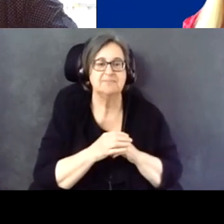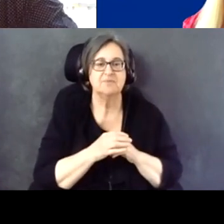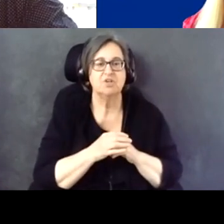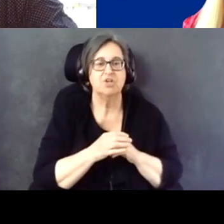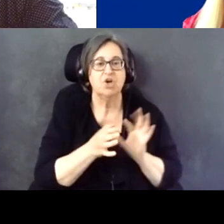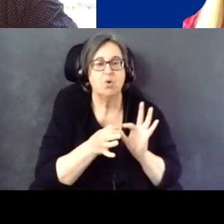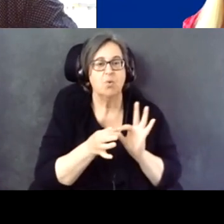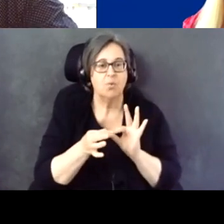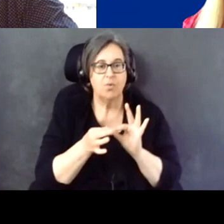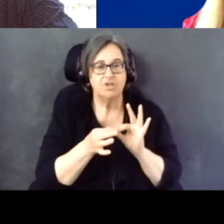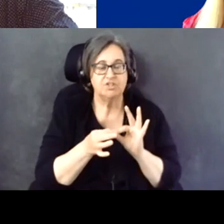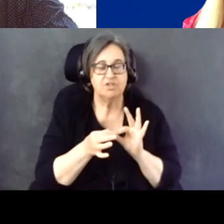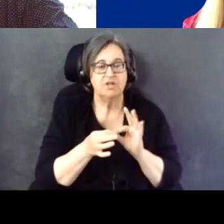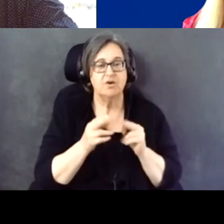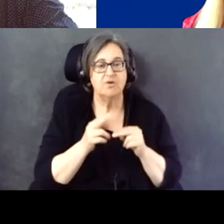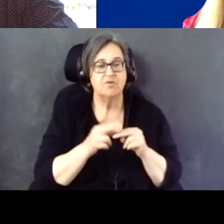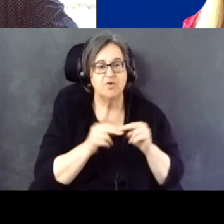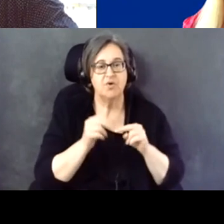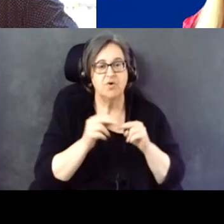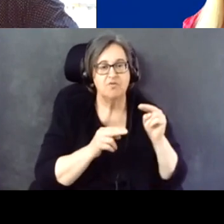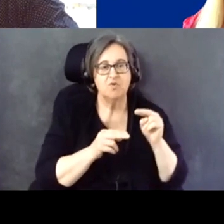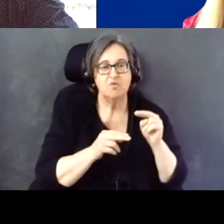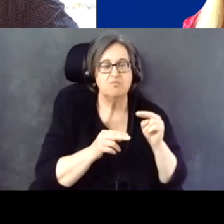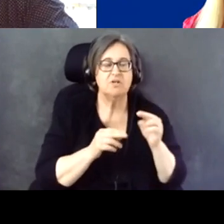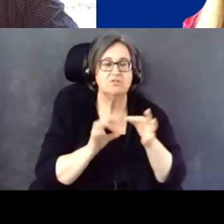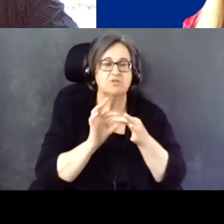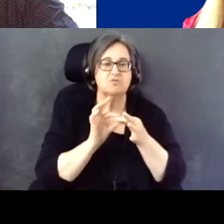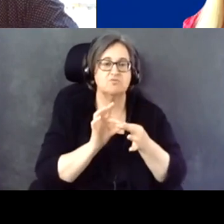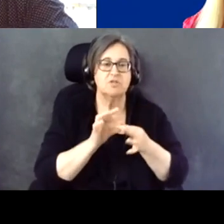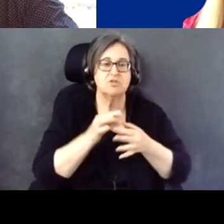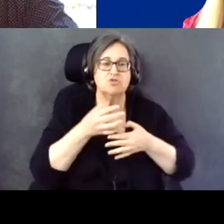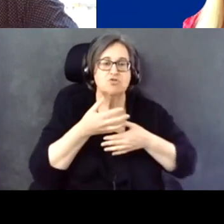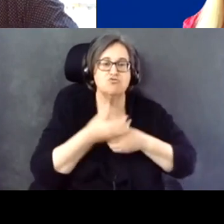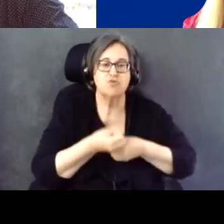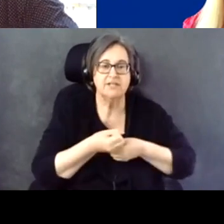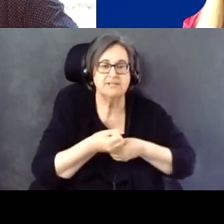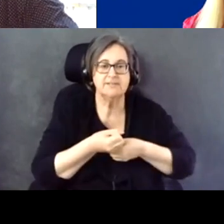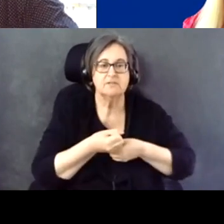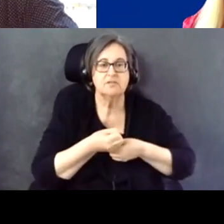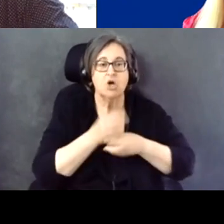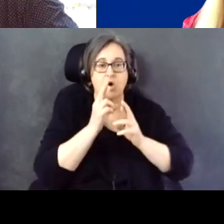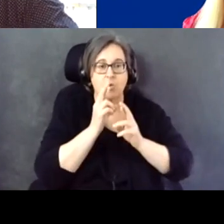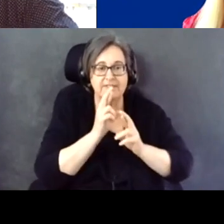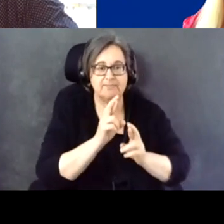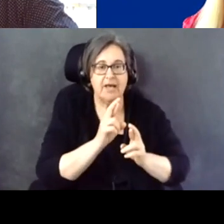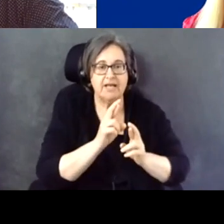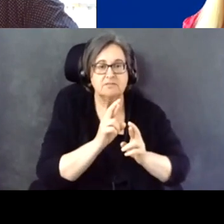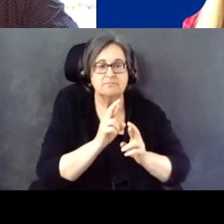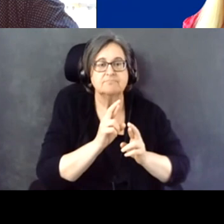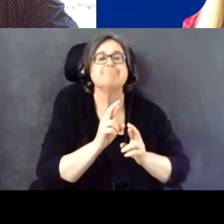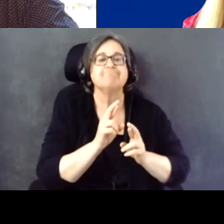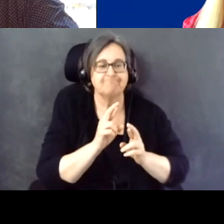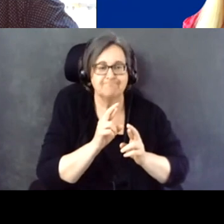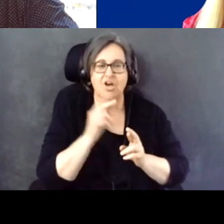Relationships that are built on a form of trust and respect are always powerful.